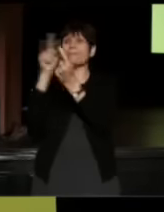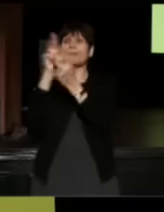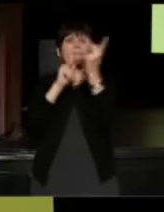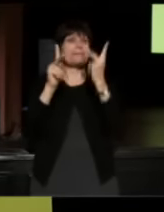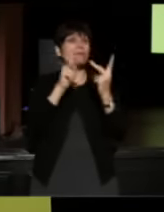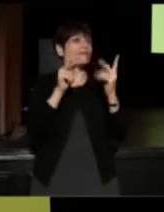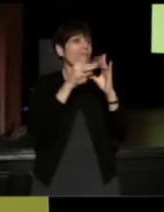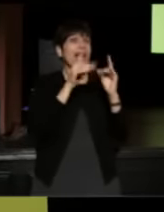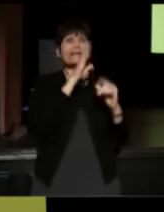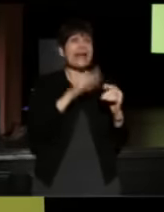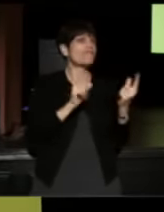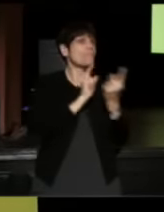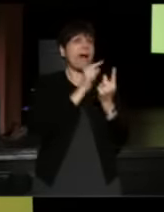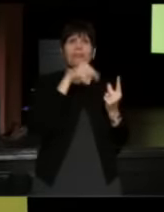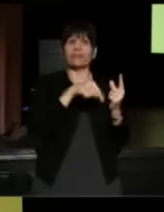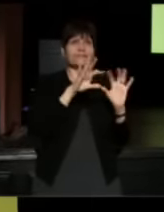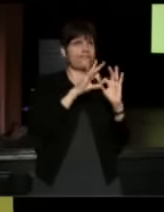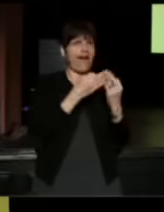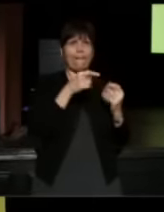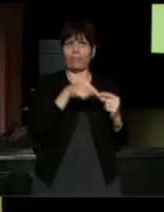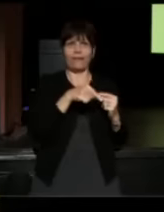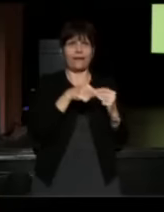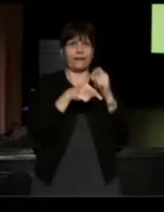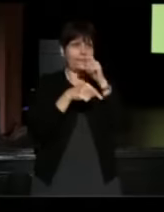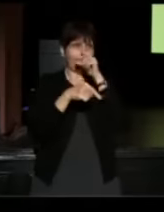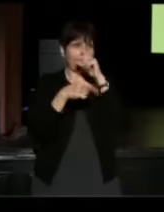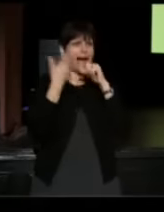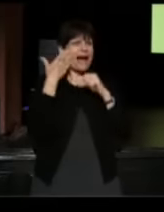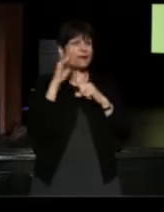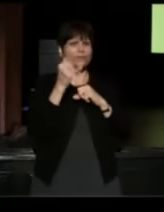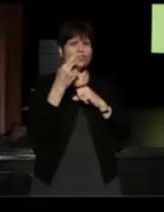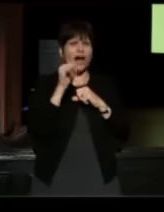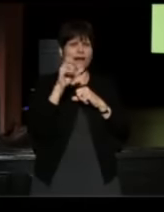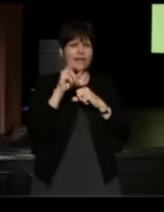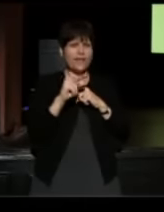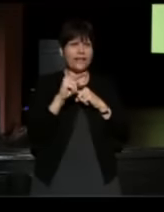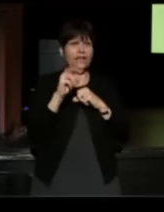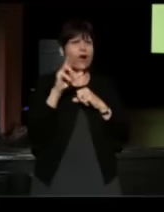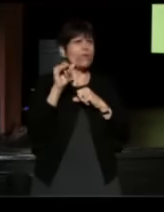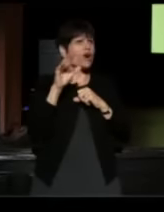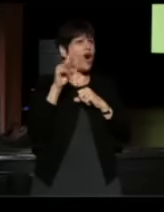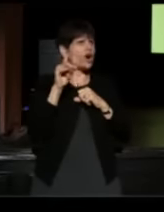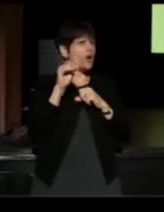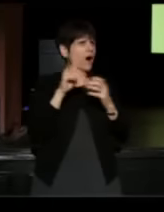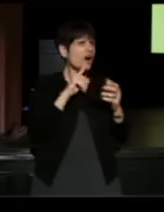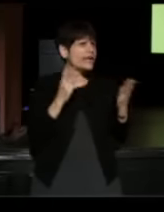but I never met this family and I don't know if Jonathan or Ricardo are here. Are they?